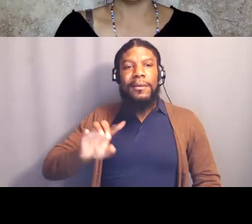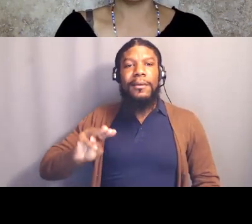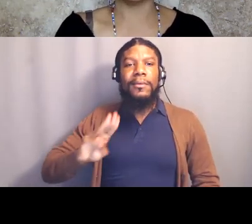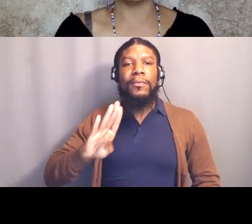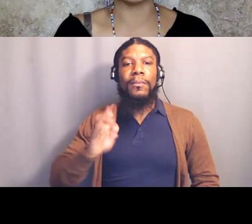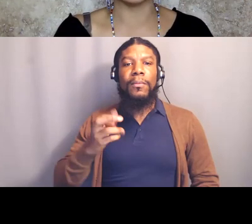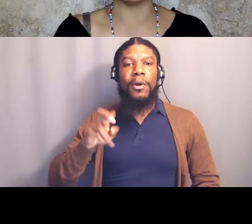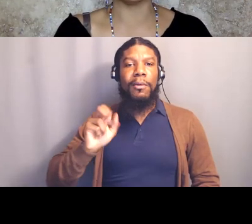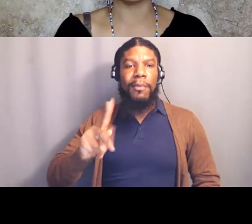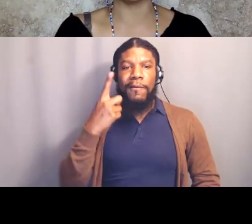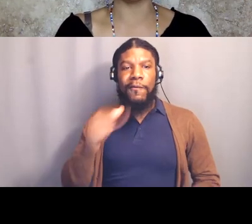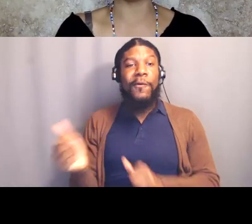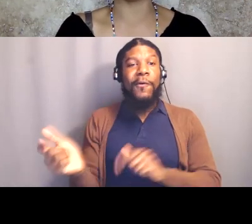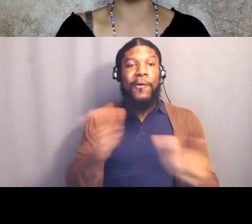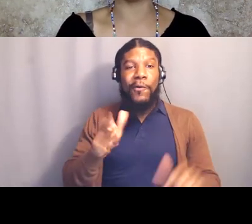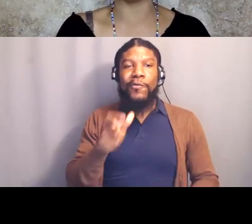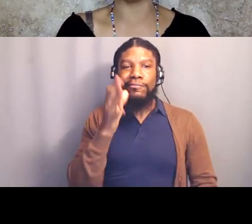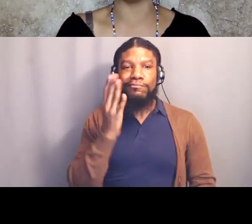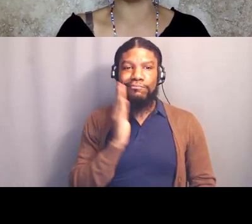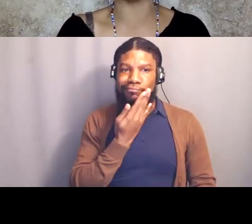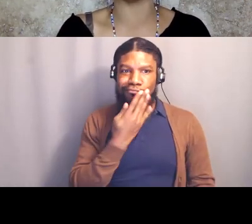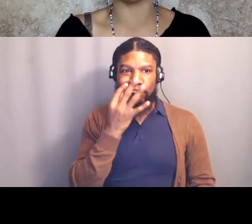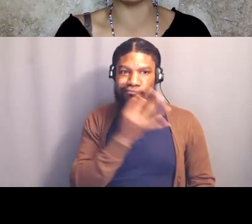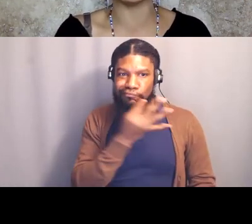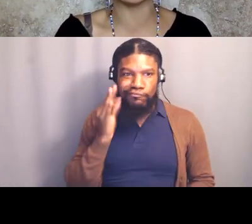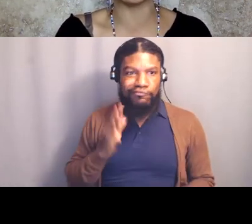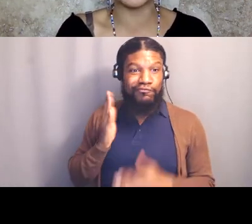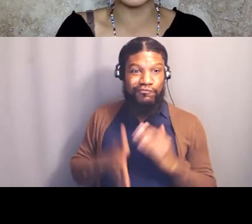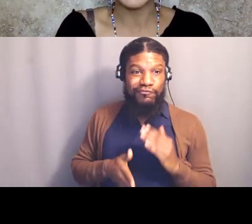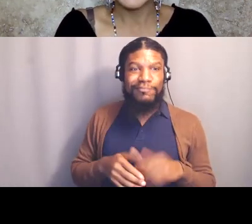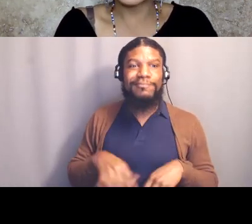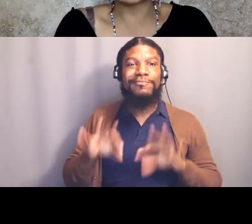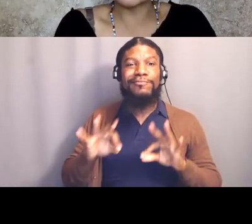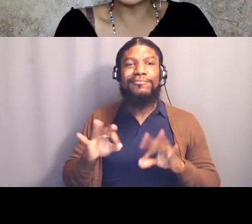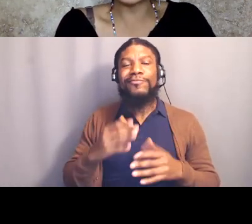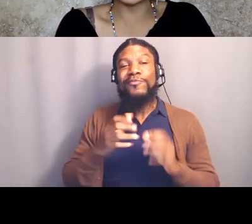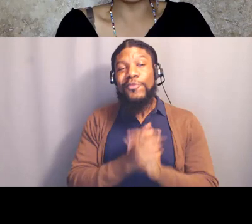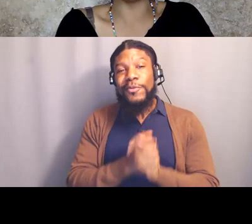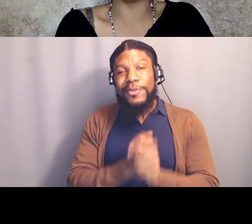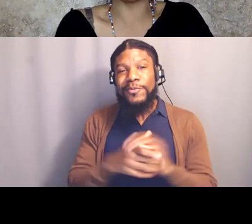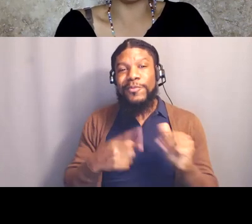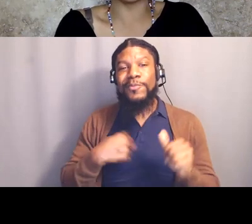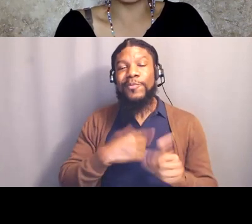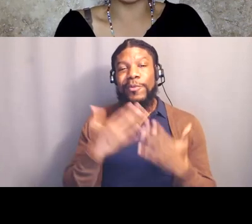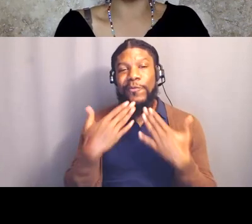and congratulations on your fast and we're grateful for your fast, and then finally I celebrated Mother's Day,